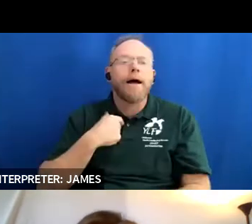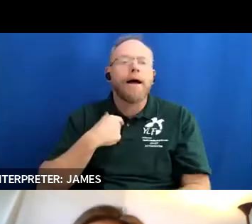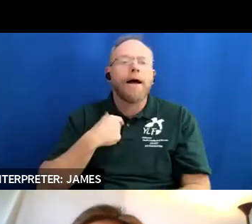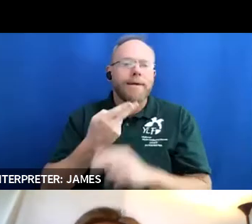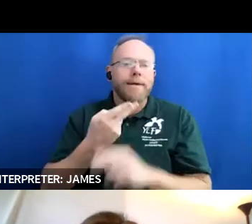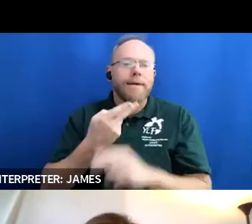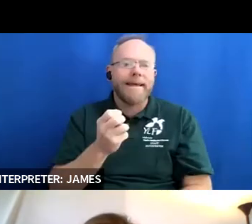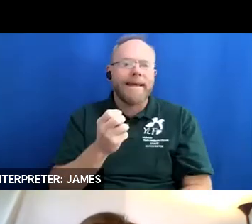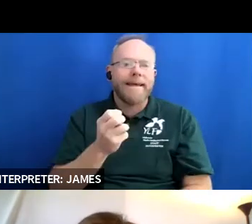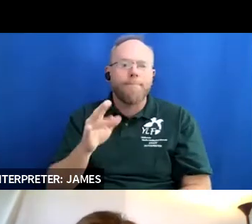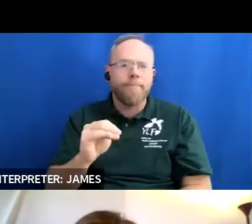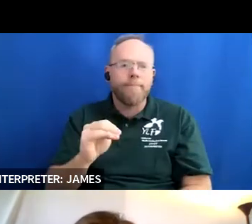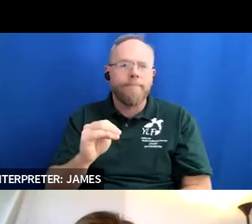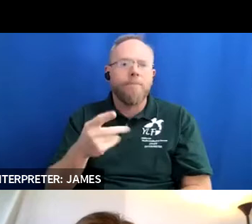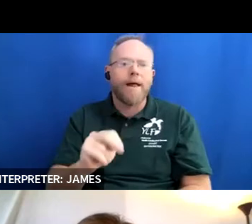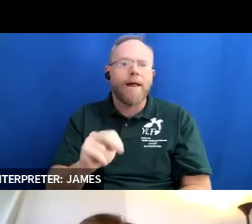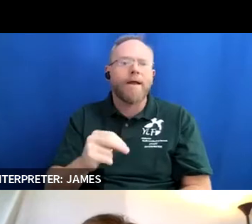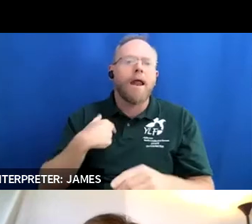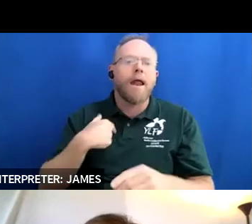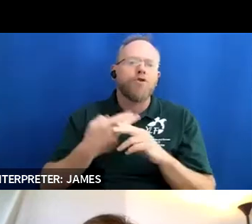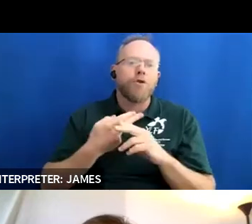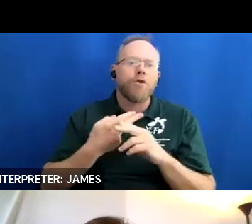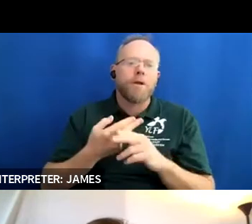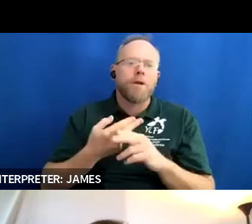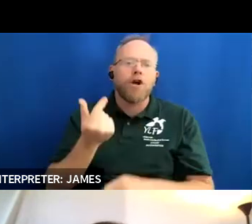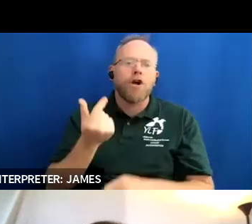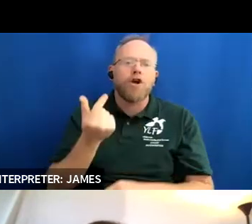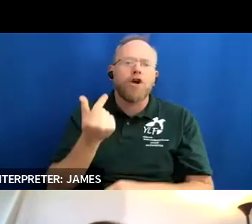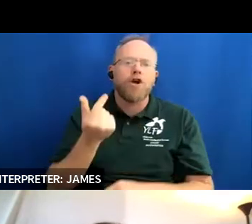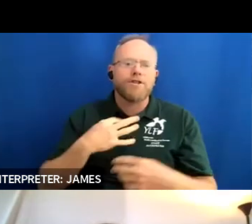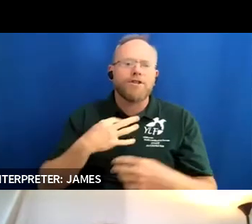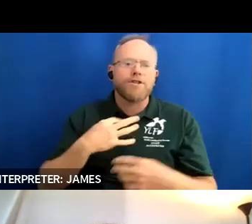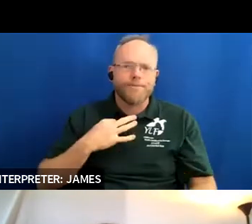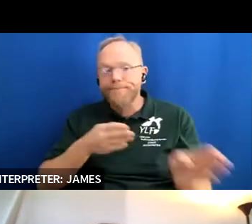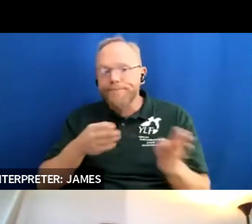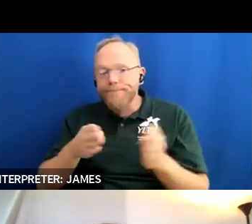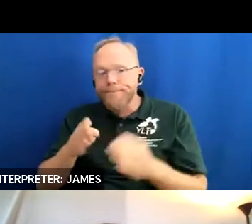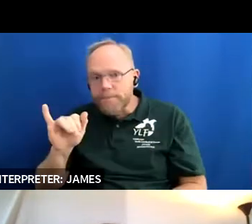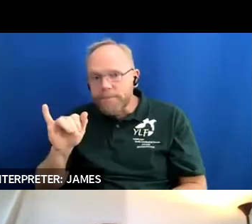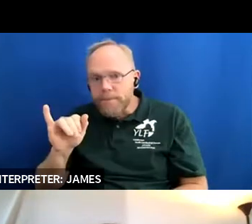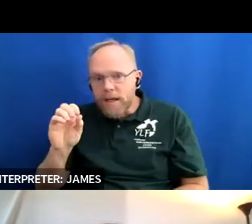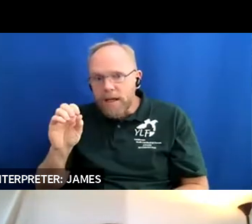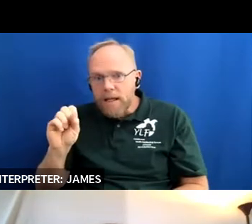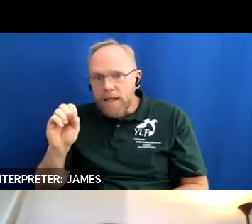great thank you andrew isaac how about you isaac hi everyone my name is isaac's ringer nathanson